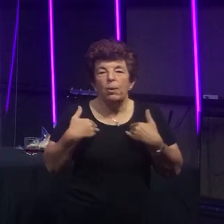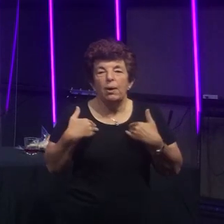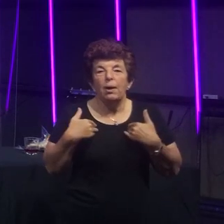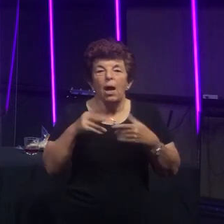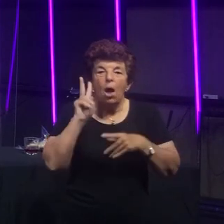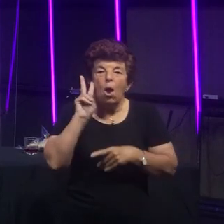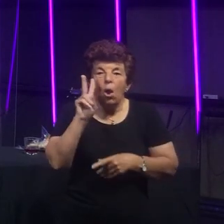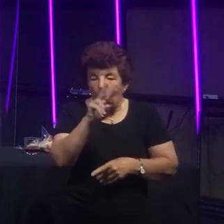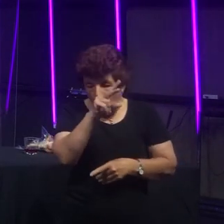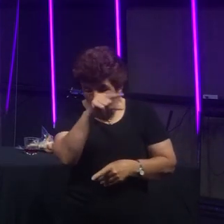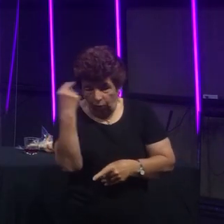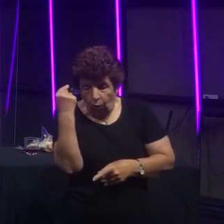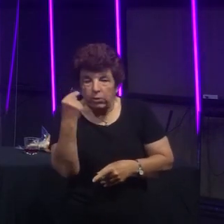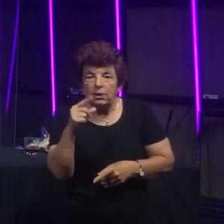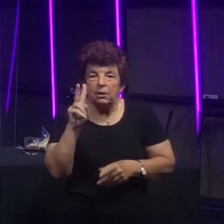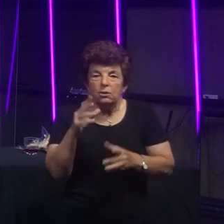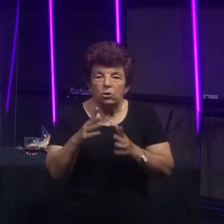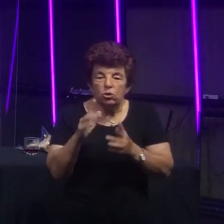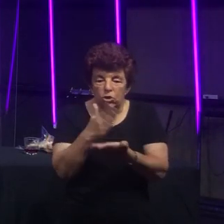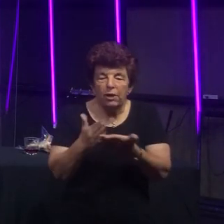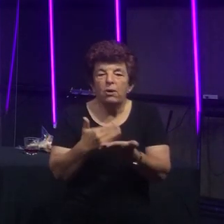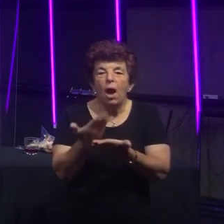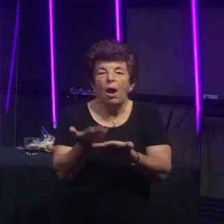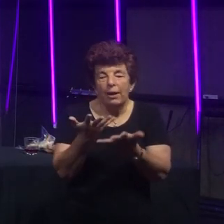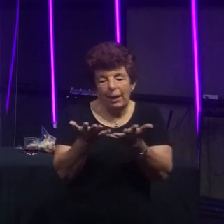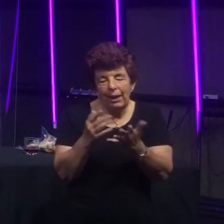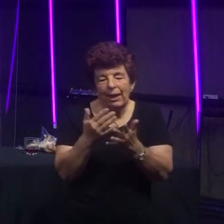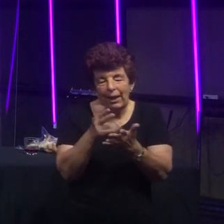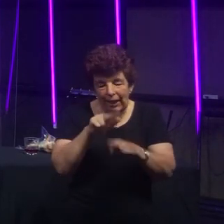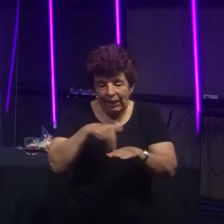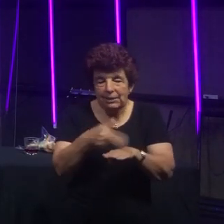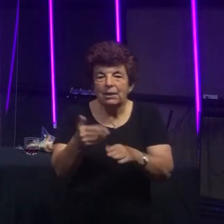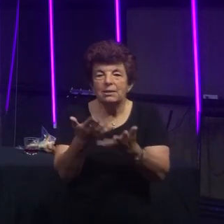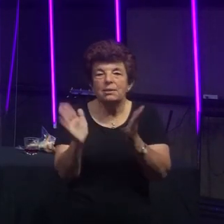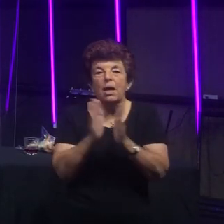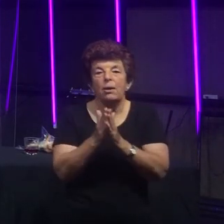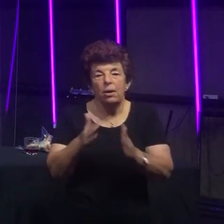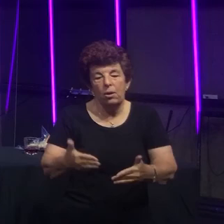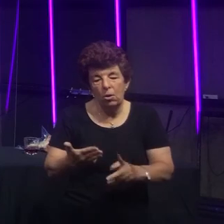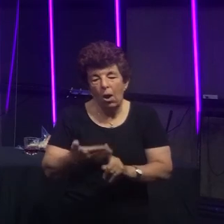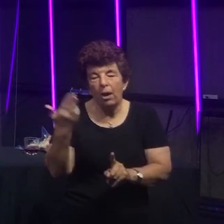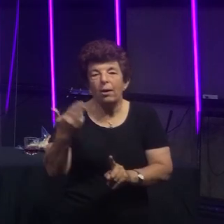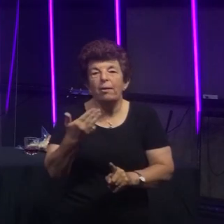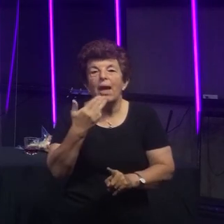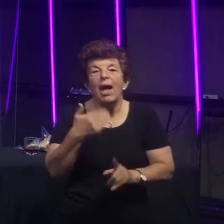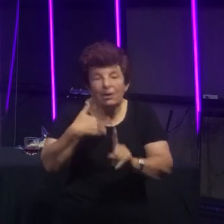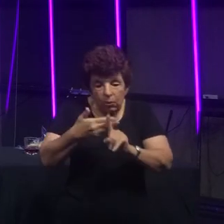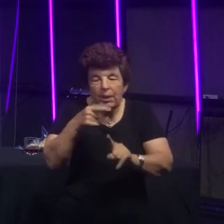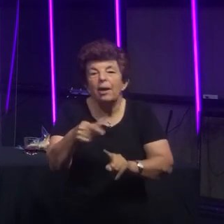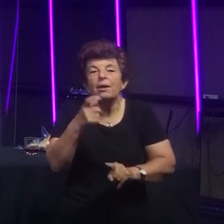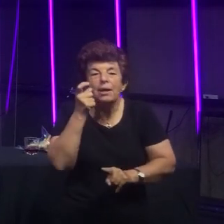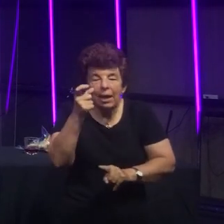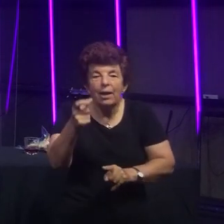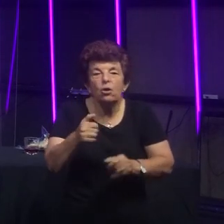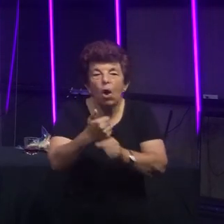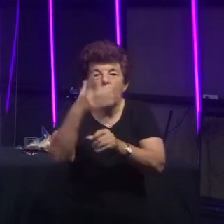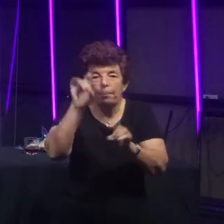We look forward to sharing together with you on Easter Sunday at 9 a.m. Until then take care and God Bless!